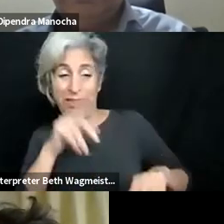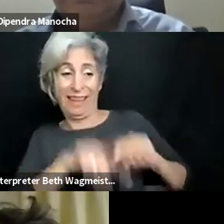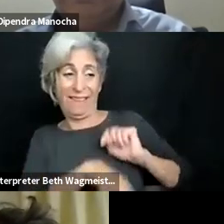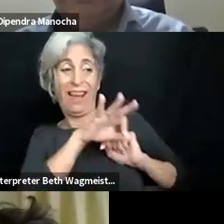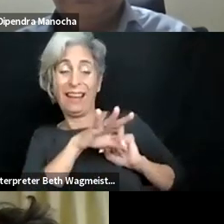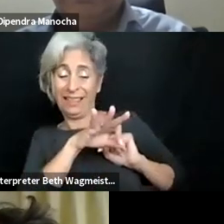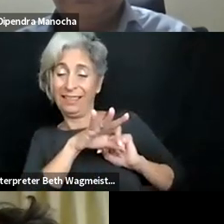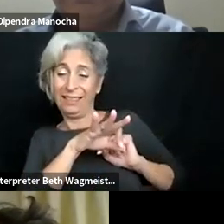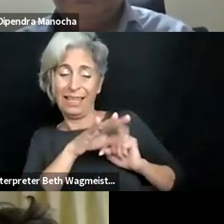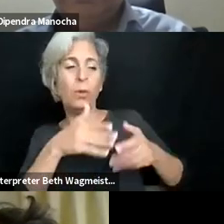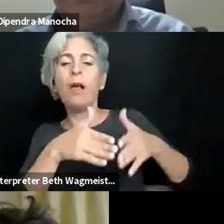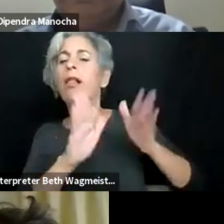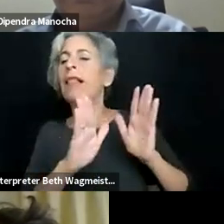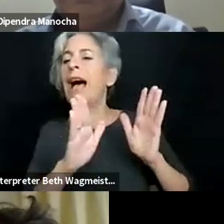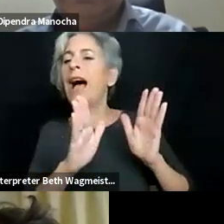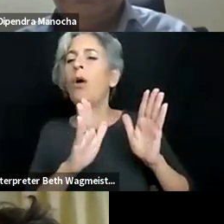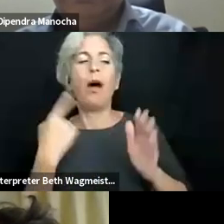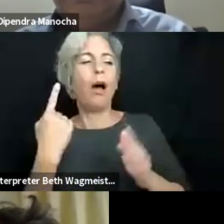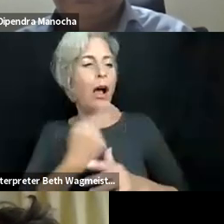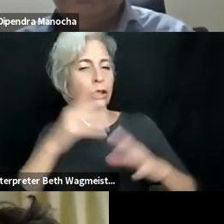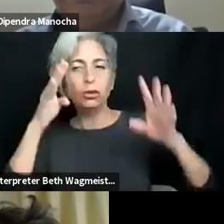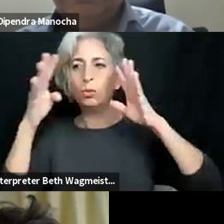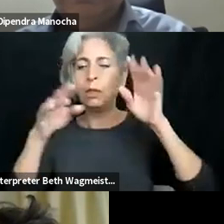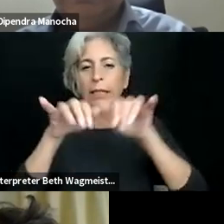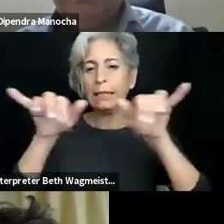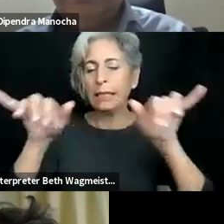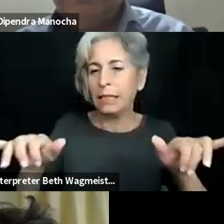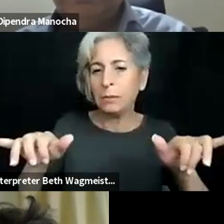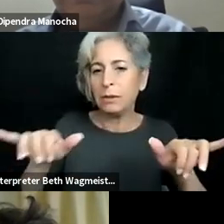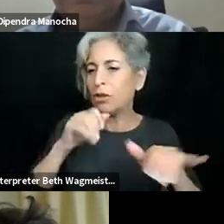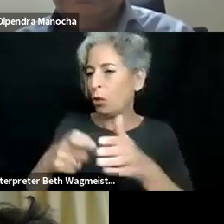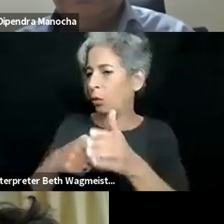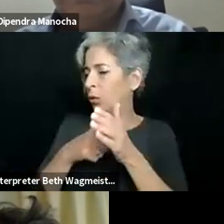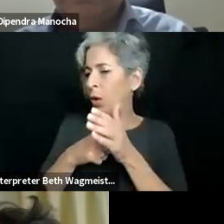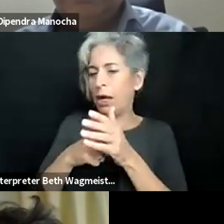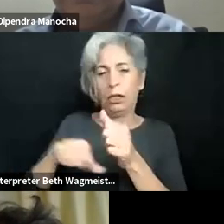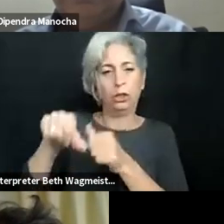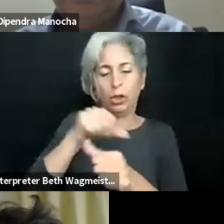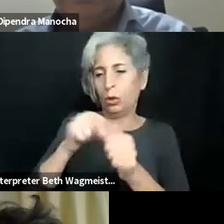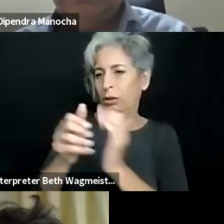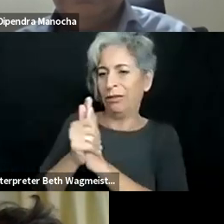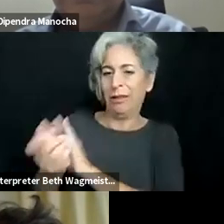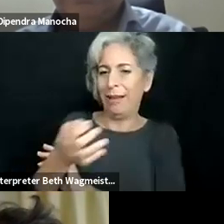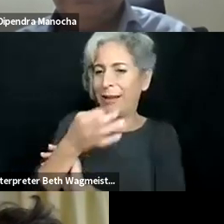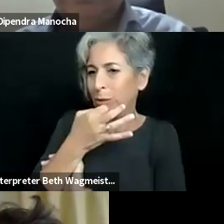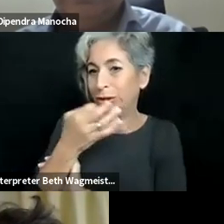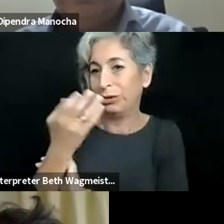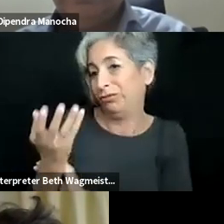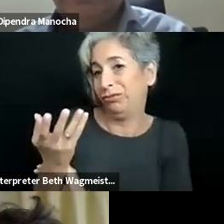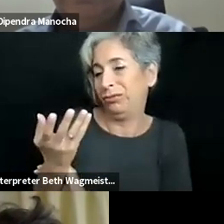to more difficult issues, could even lead them to detect things that humans cannot detect. So it would allow us to